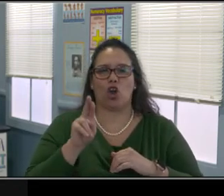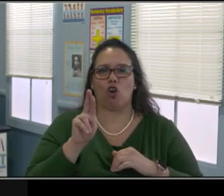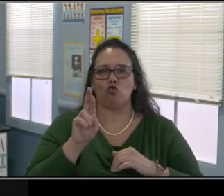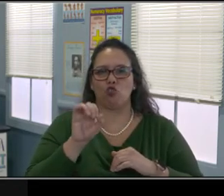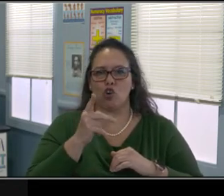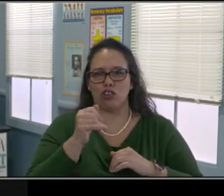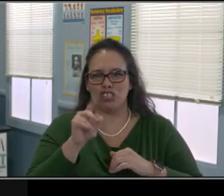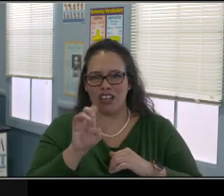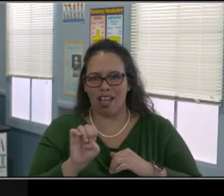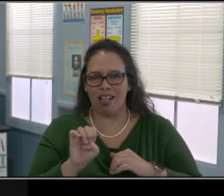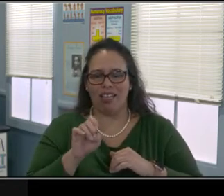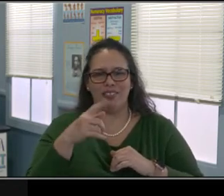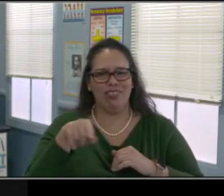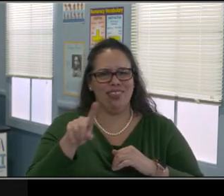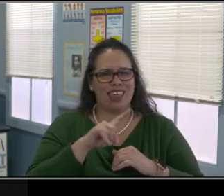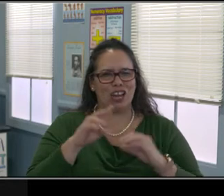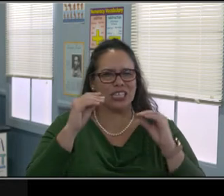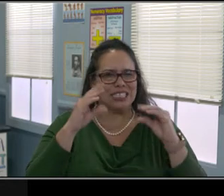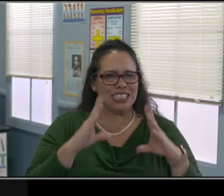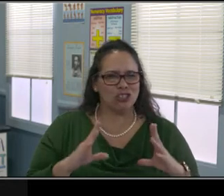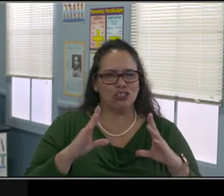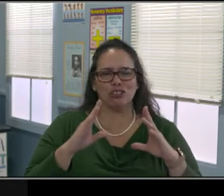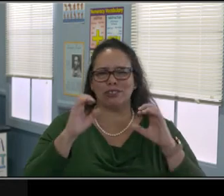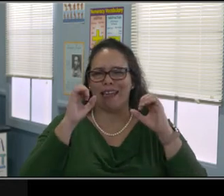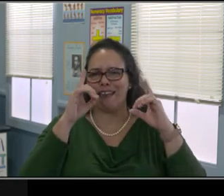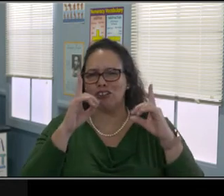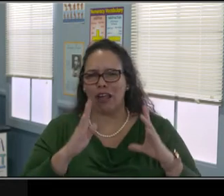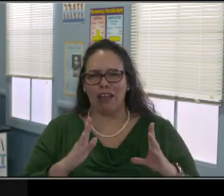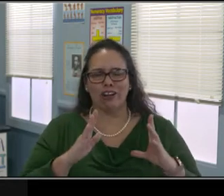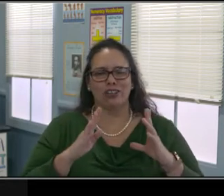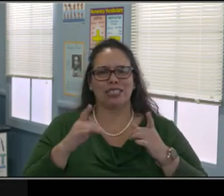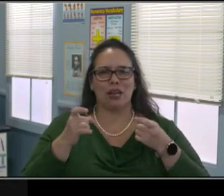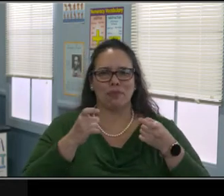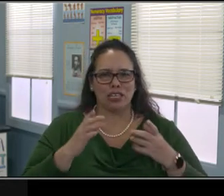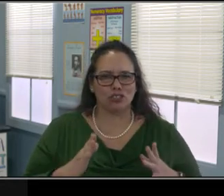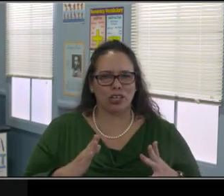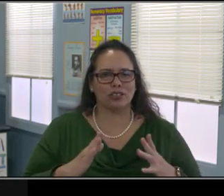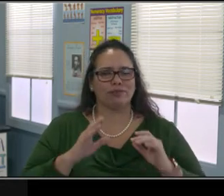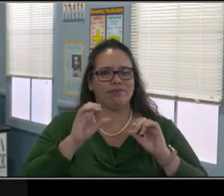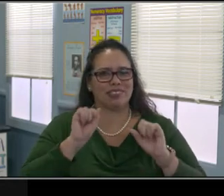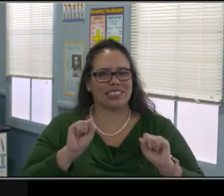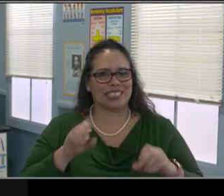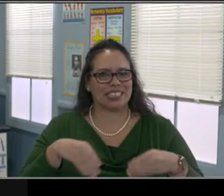However, if this is something that's important to you and the teacher and the team now,